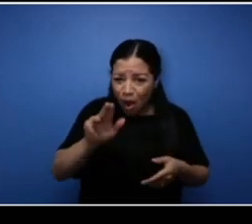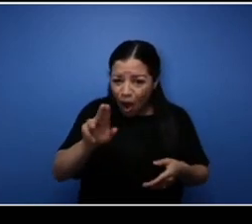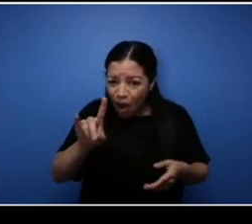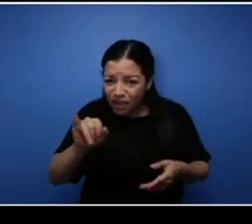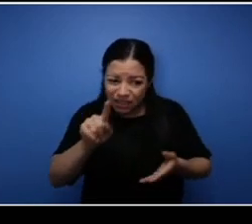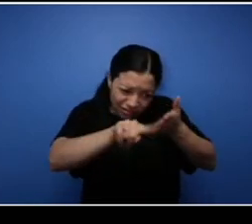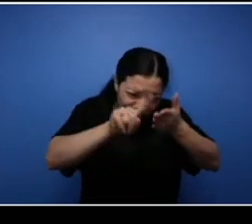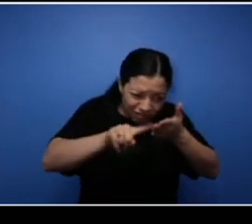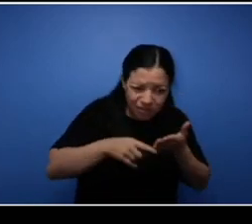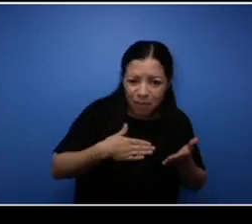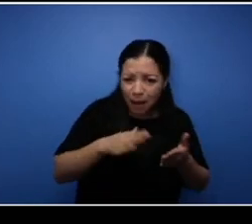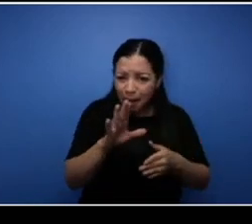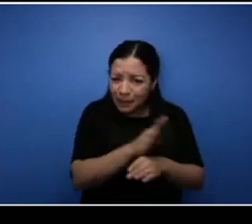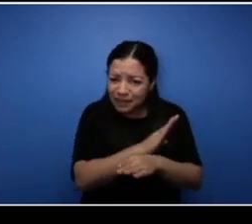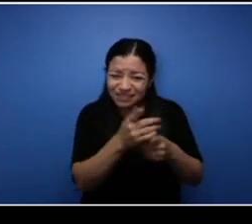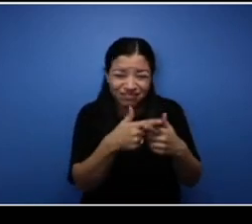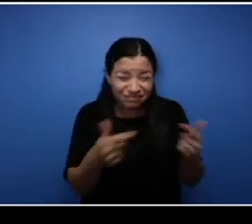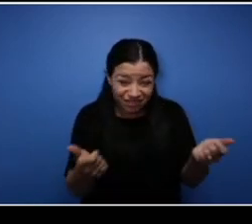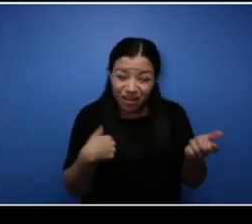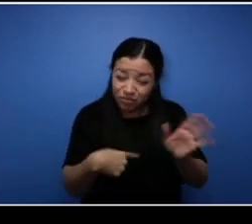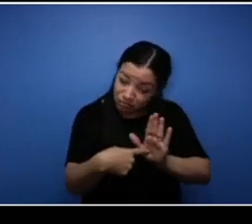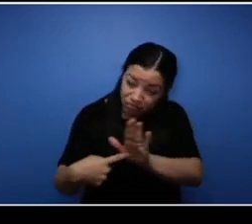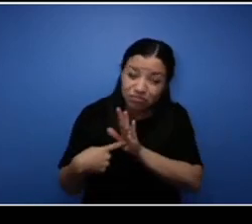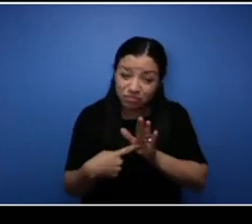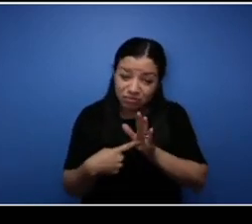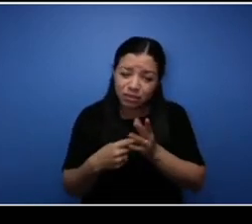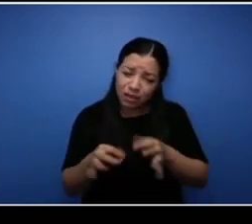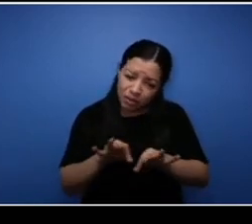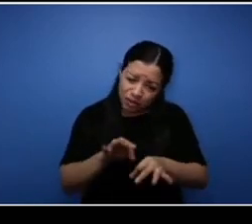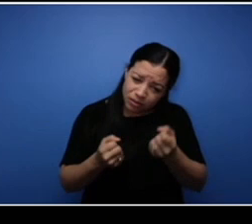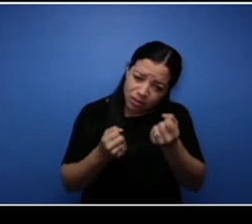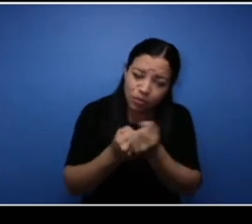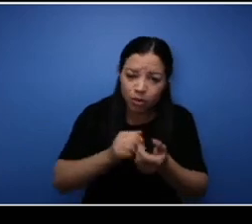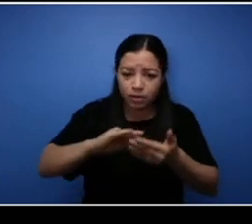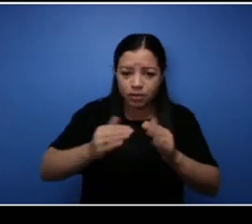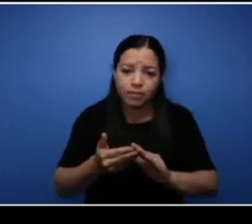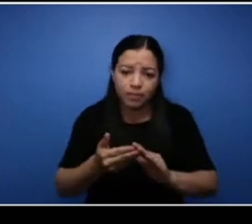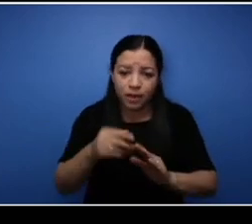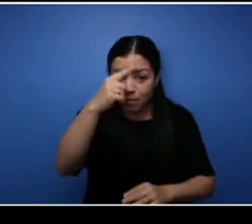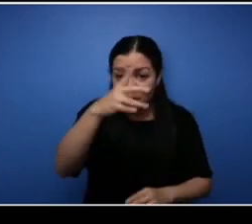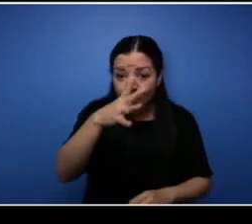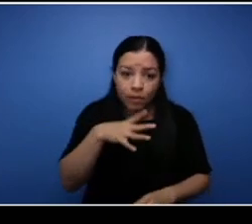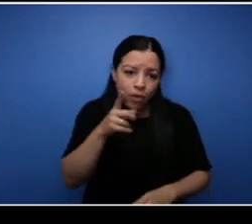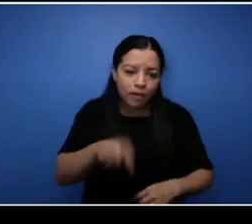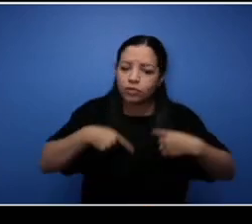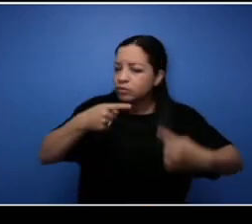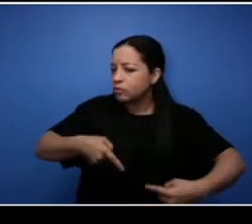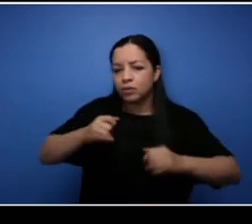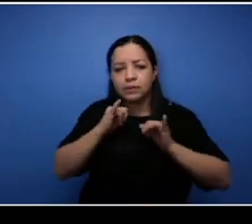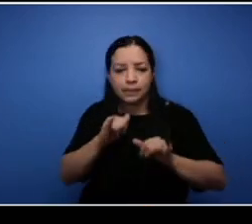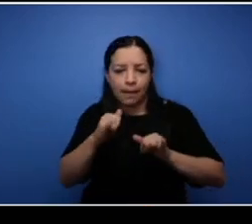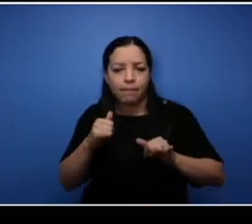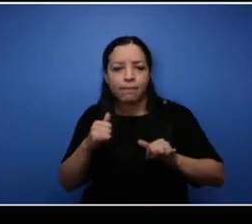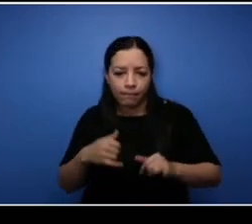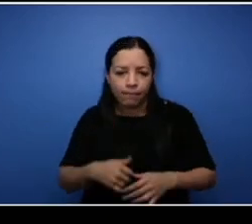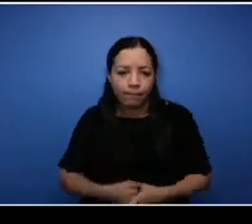community to ensure that Black women don't have to make the same mistakes I made.